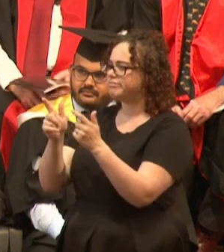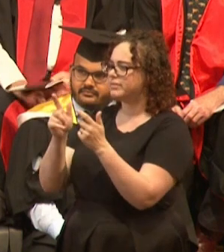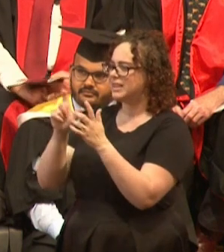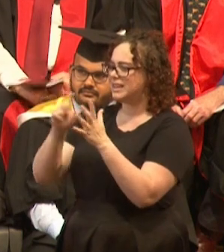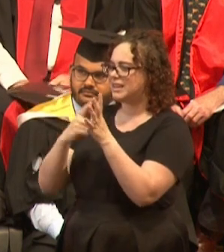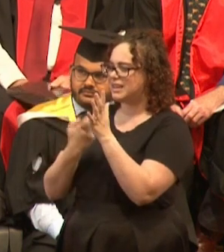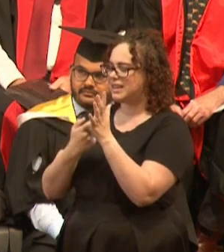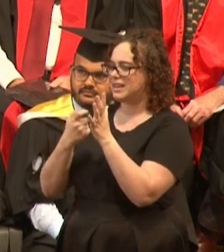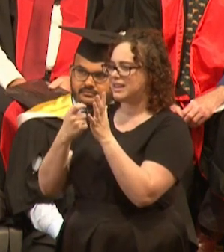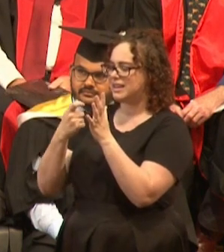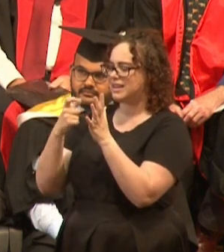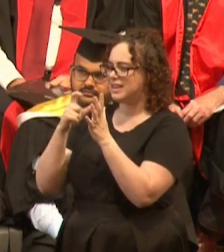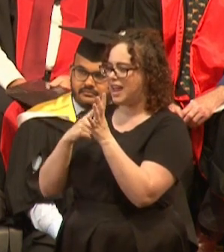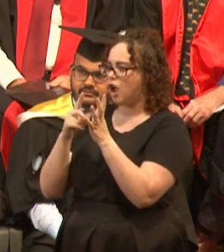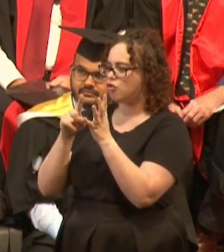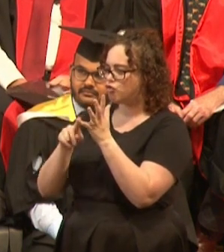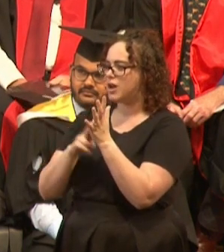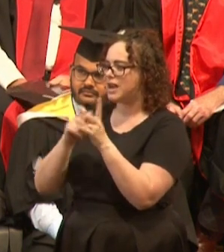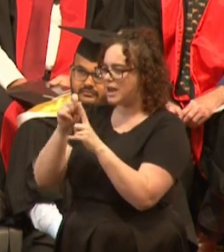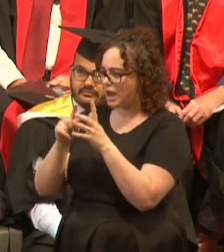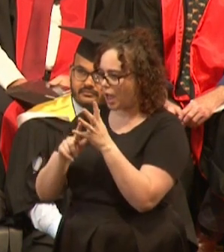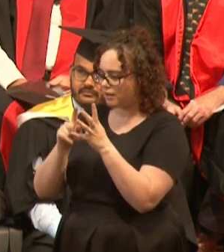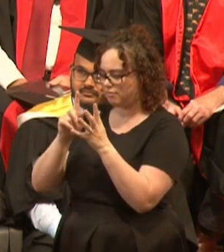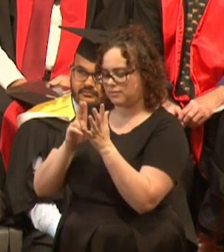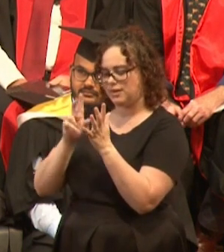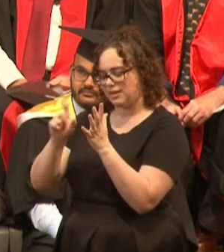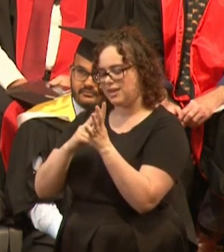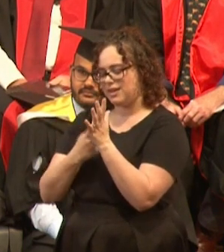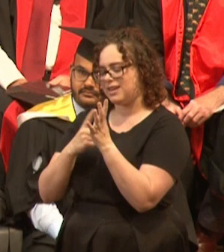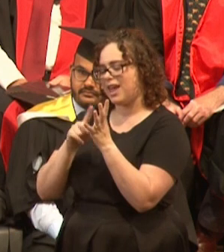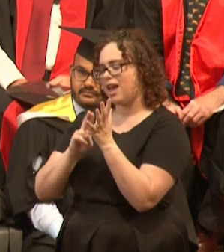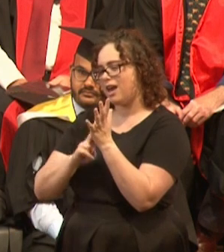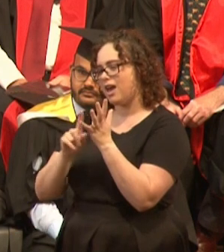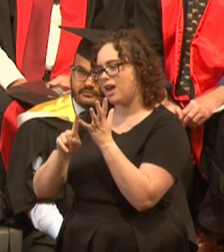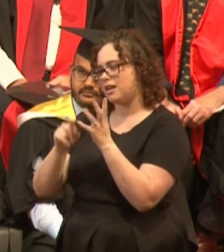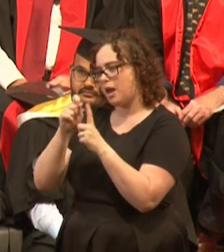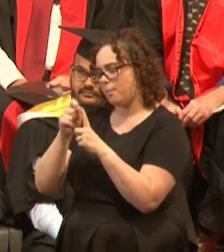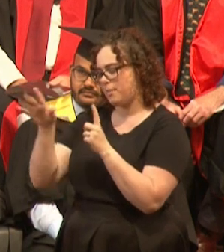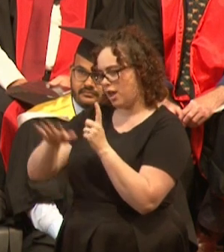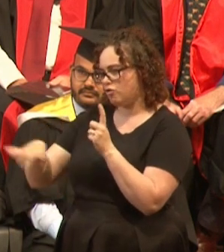and I grew up pretty much in the bush, surfing down at Trigg Beach, fishing, snorkeling, diving,